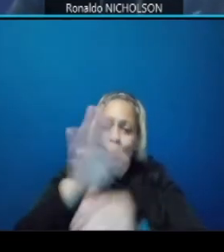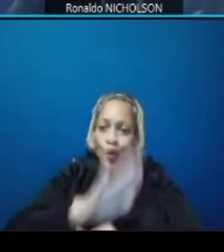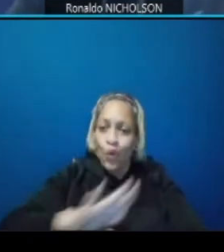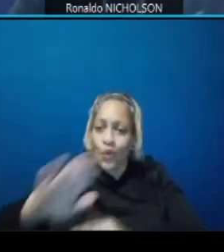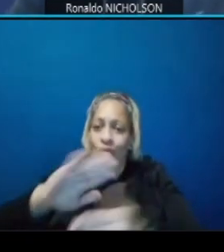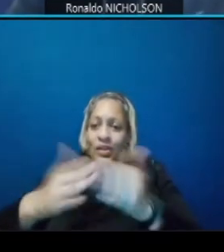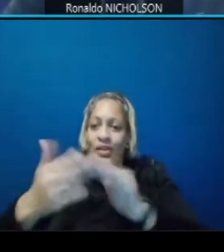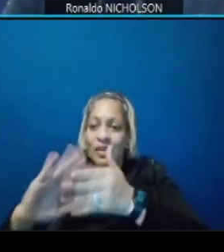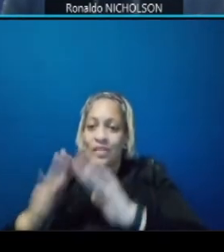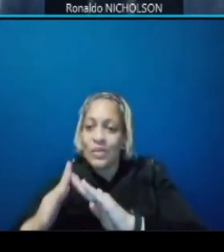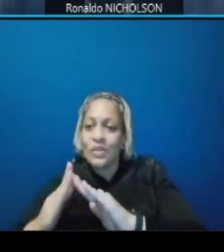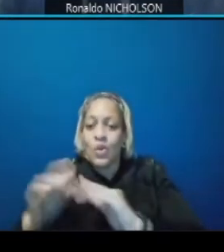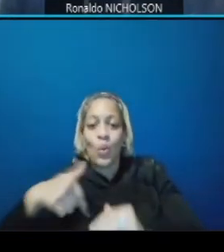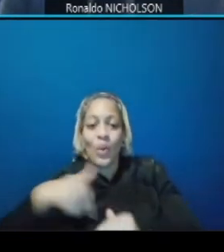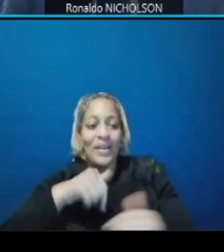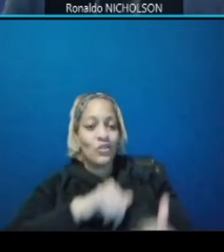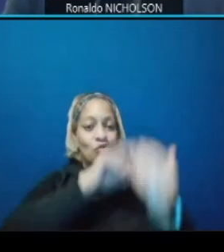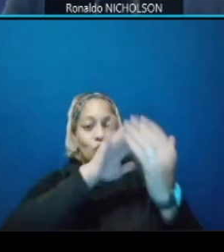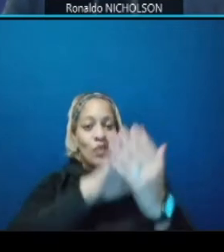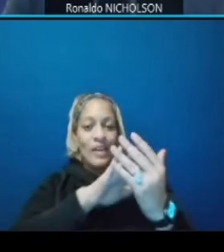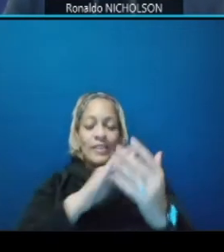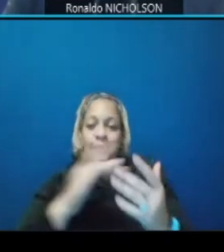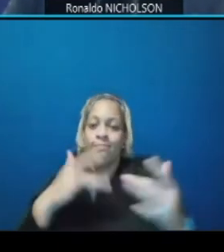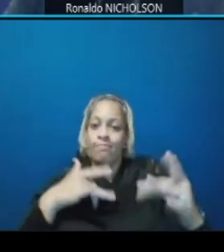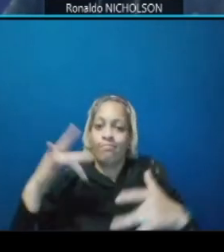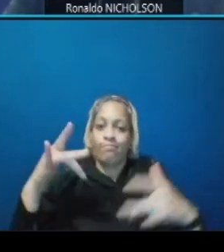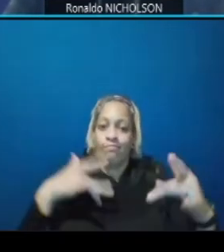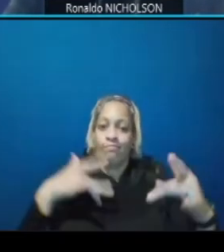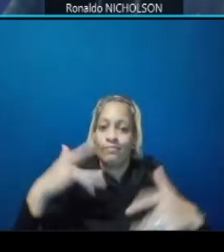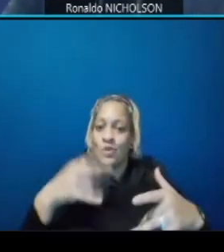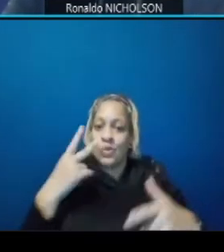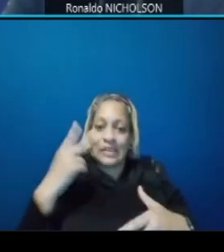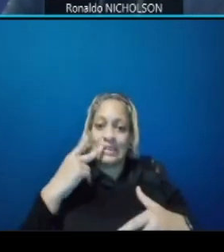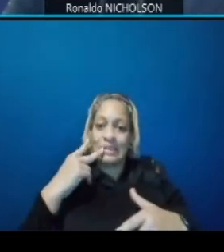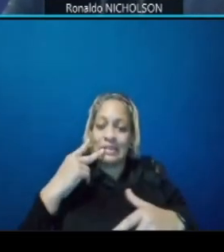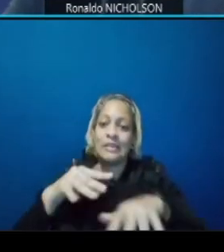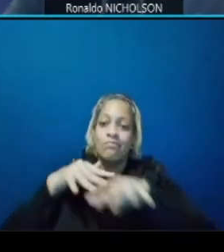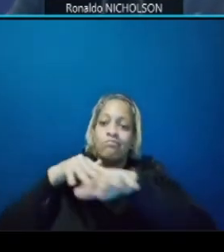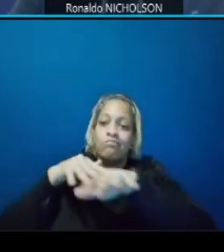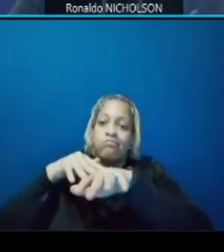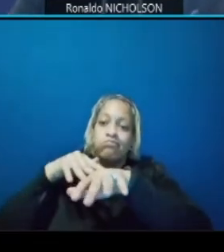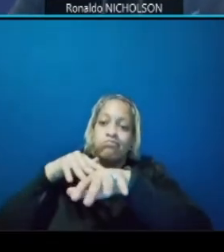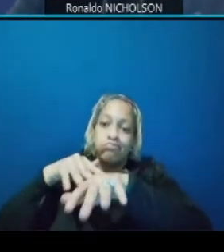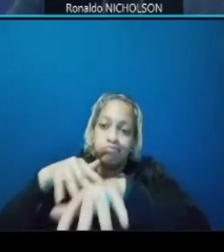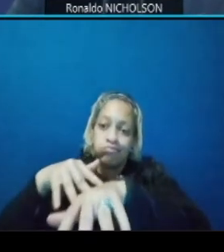congestion that we are accustomed to in the peak hours of the benning road dc 295 area